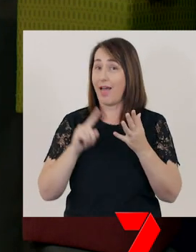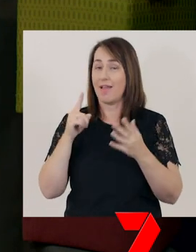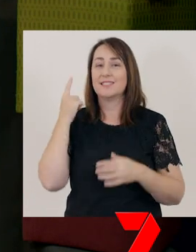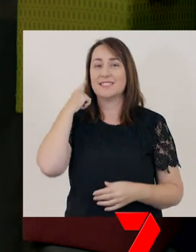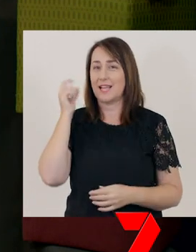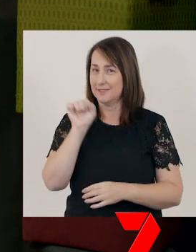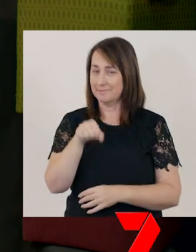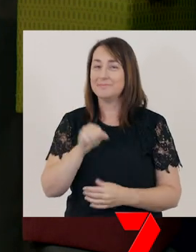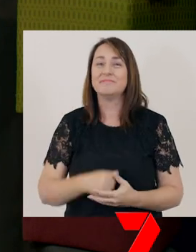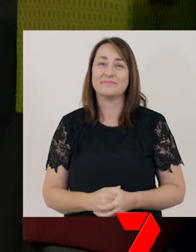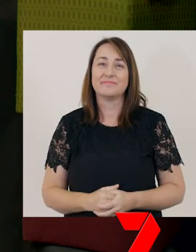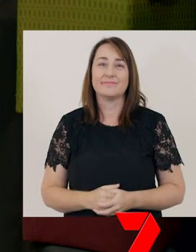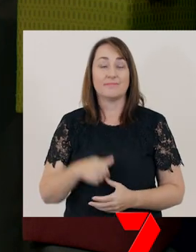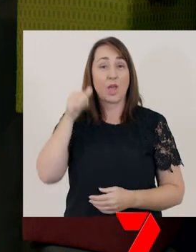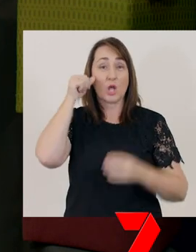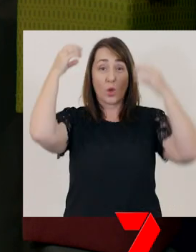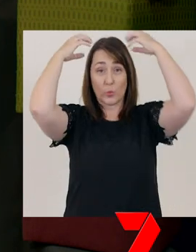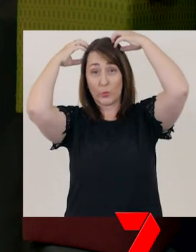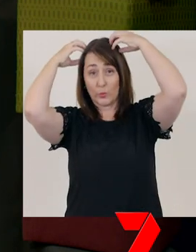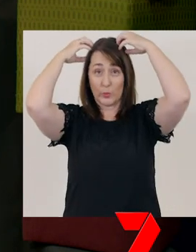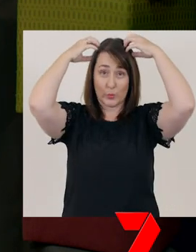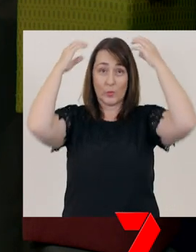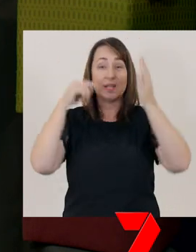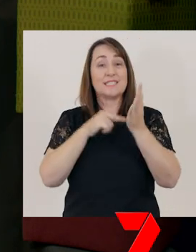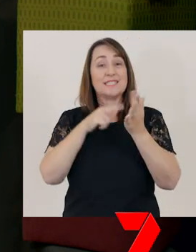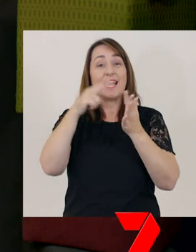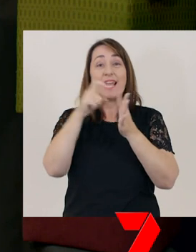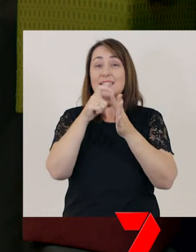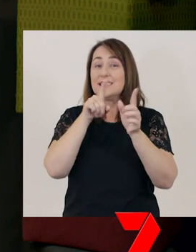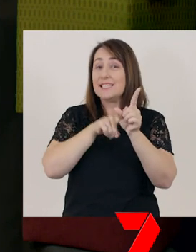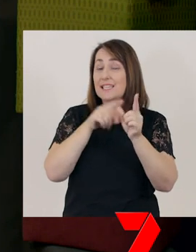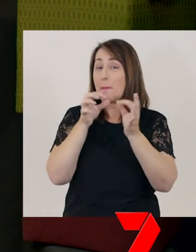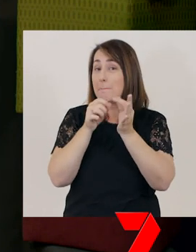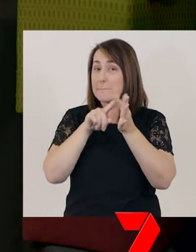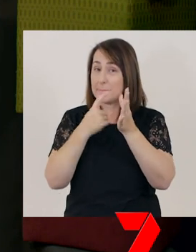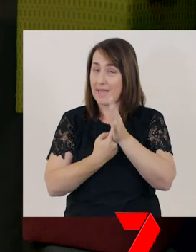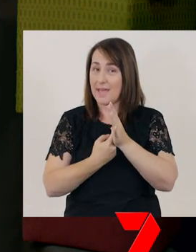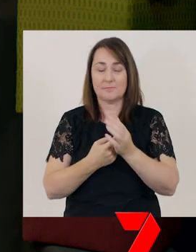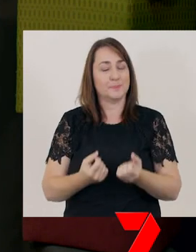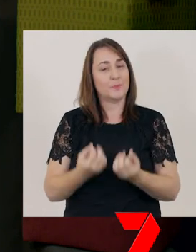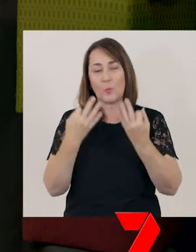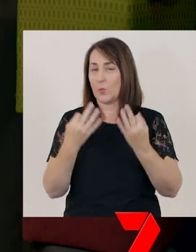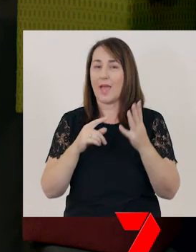I know the word teddy bear does not start with the same sound. Teddy bear does not start with the letter ‘u’.